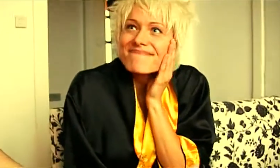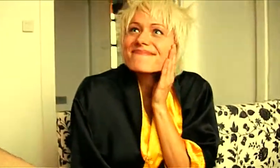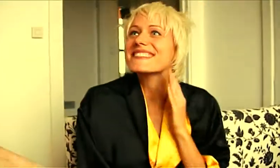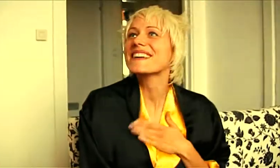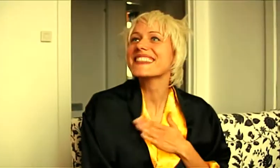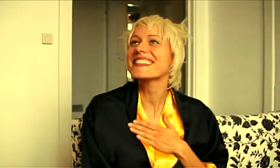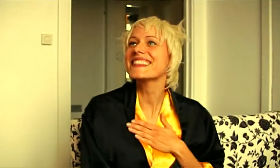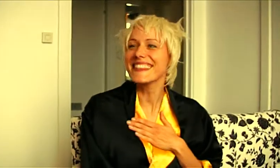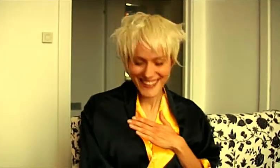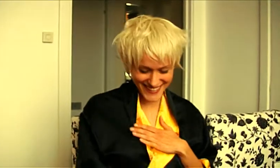It looks so delicious!